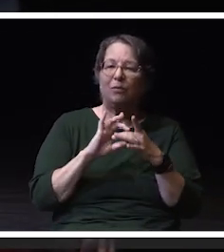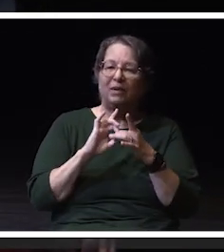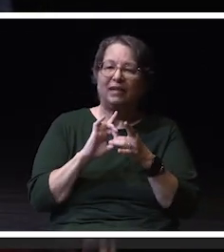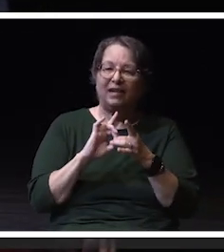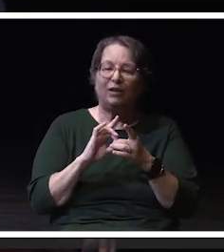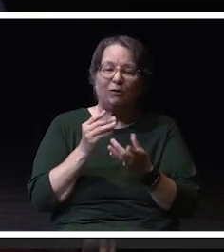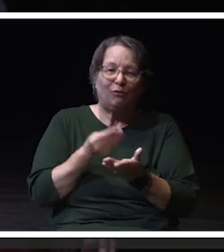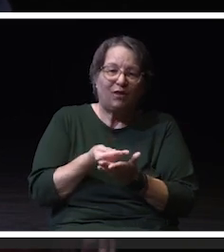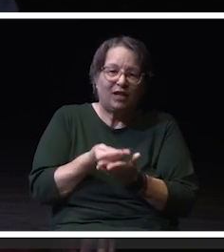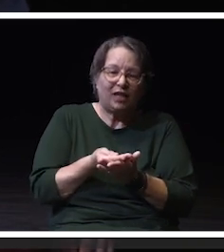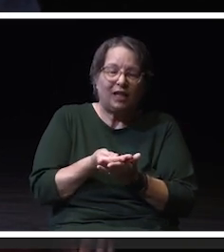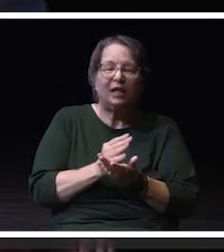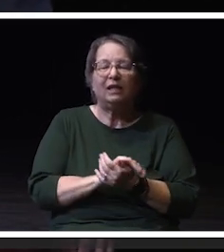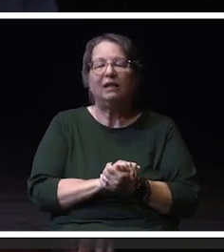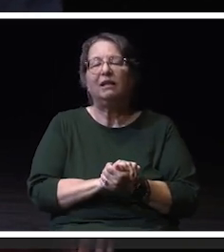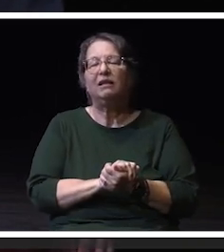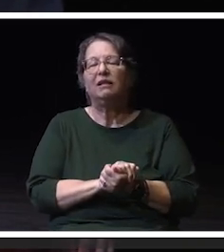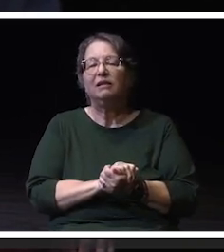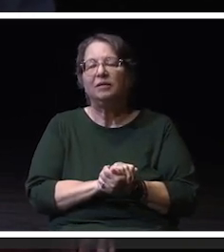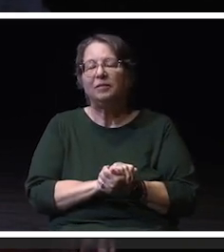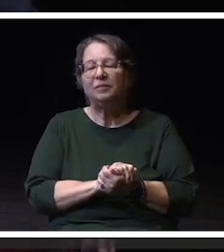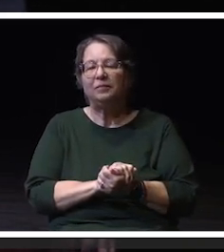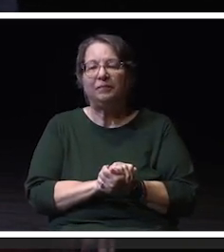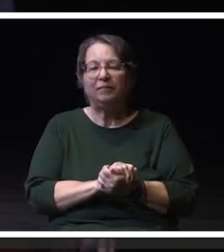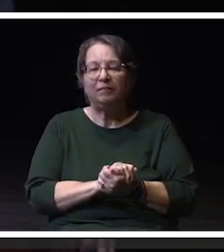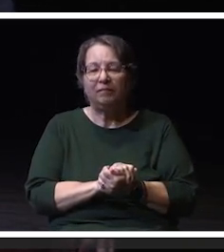And as a part of this, the UW-System